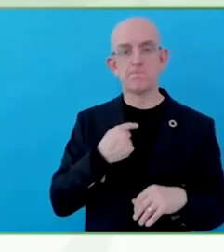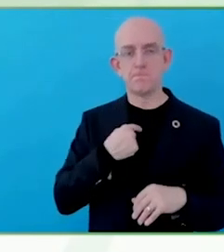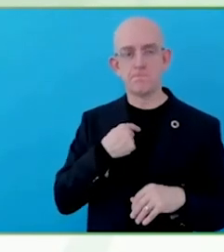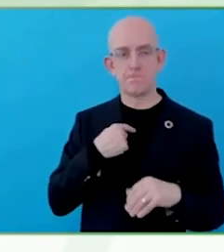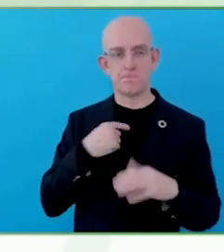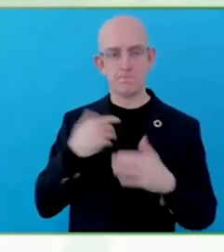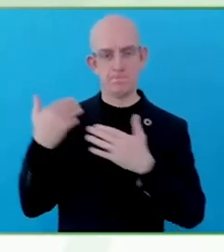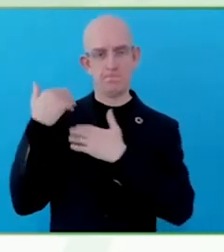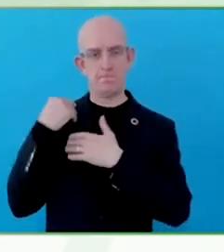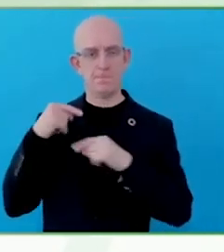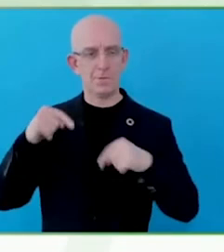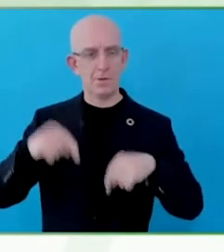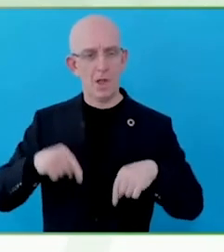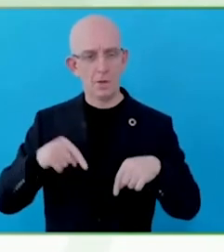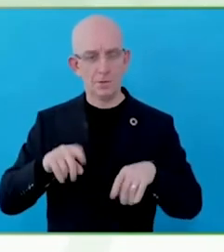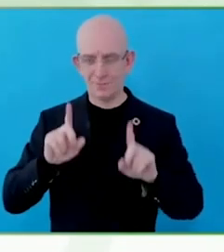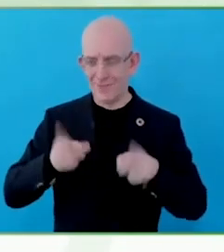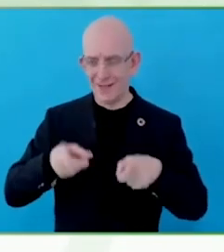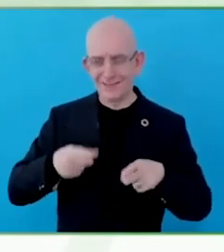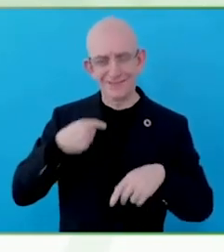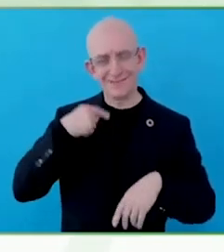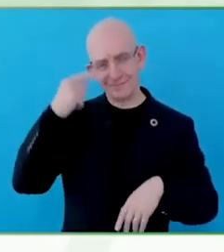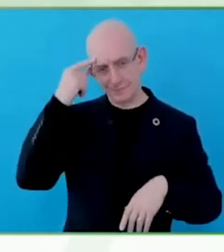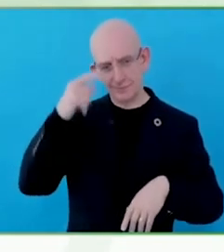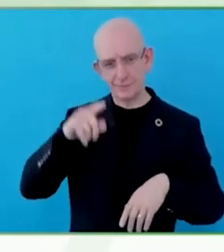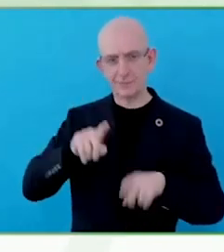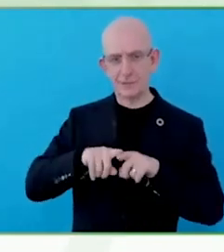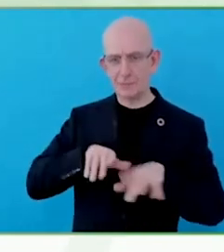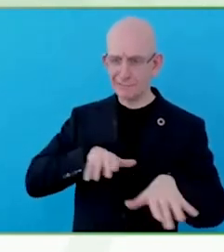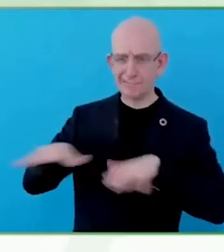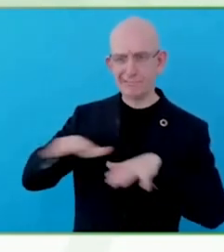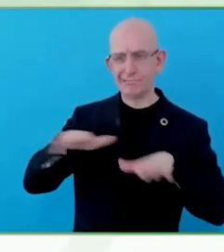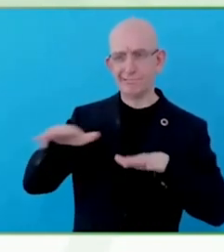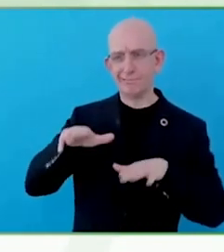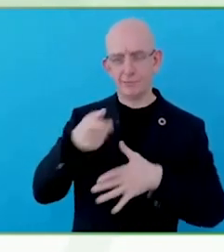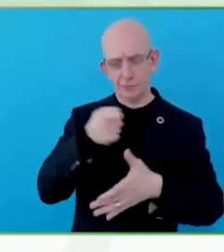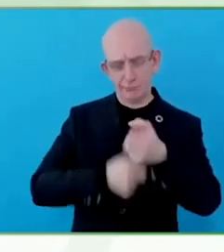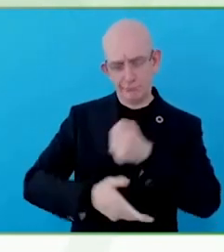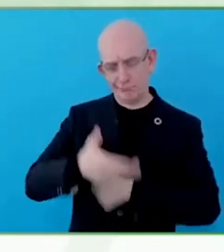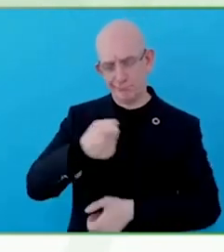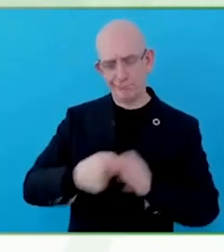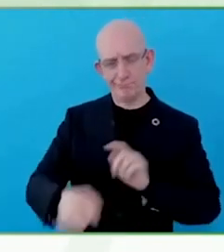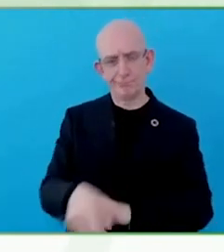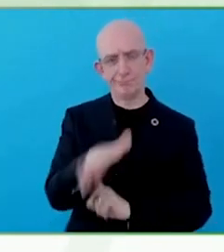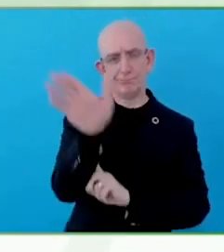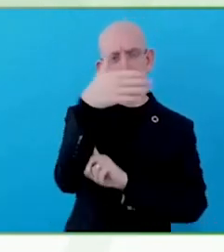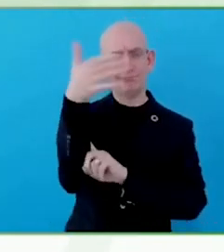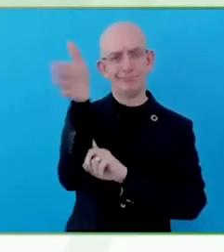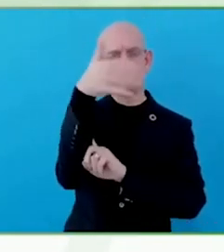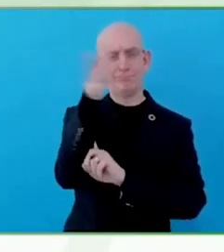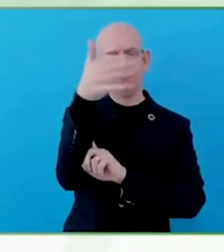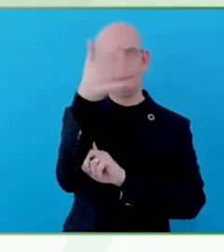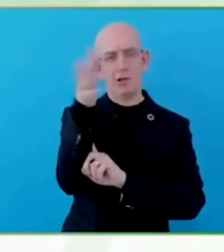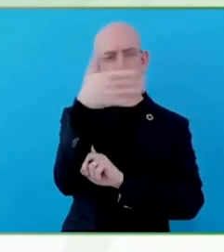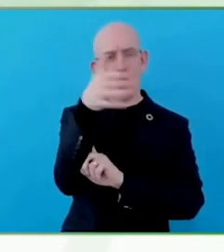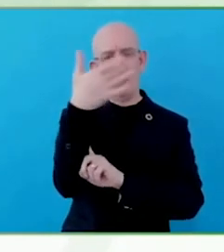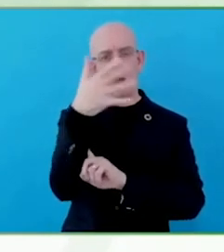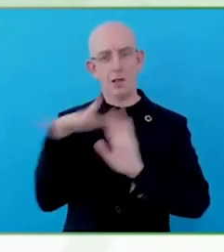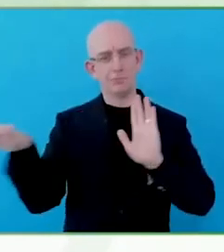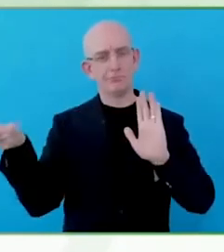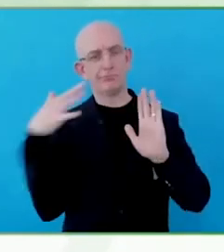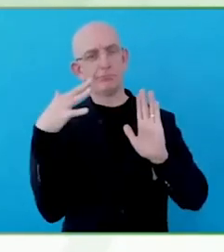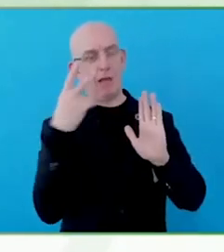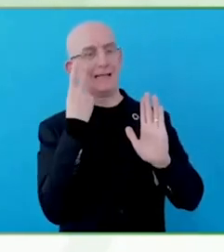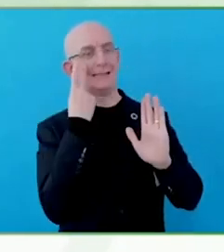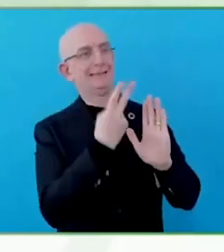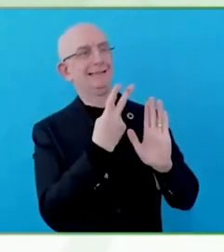To have people considering it is important.